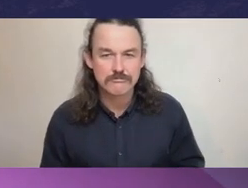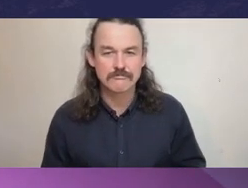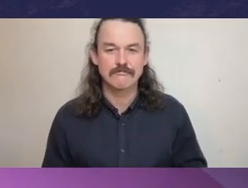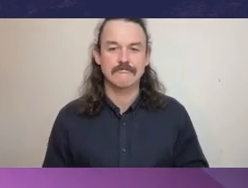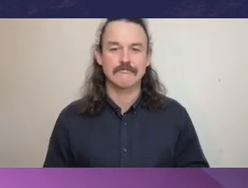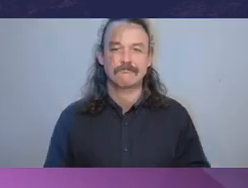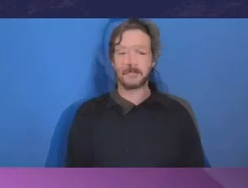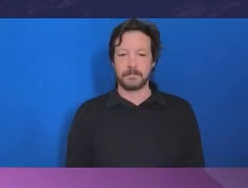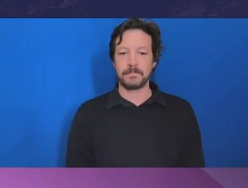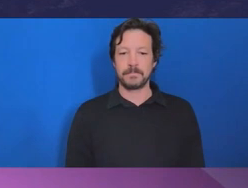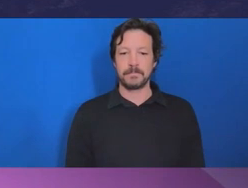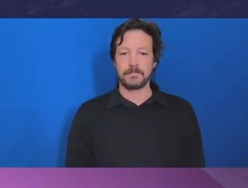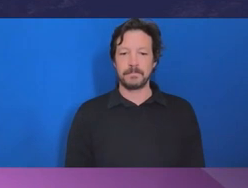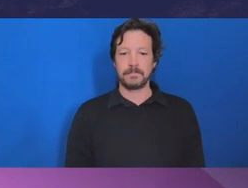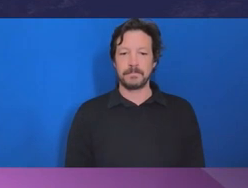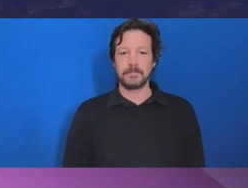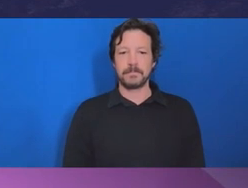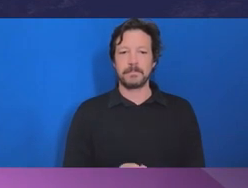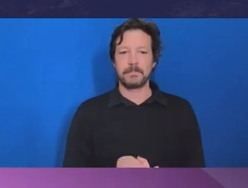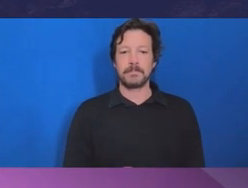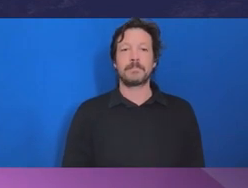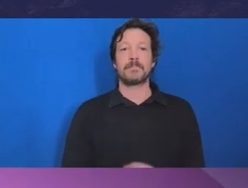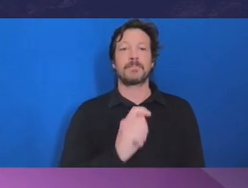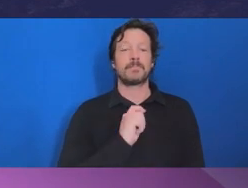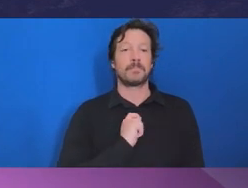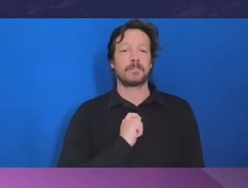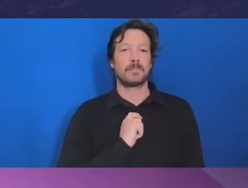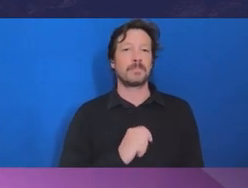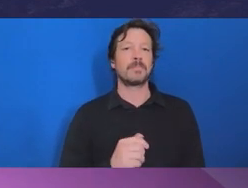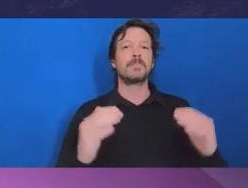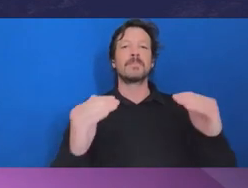All right. We’ll move on to our next question. In the interest of time this morning